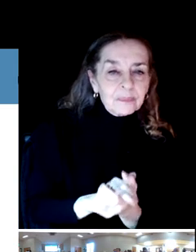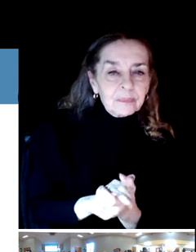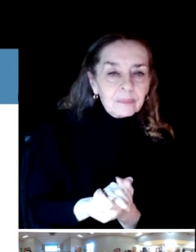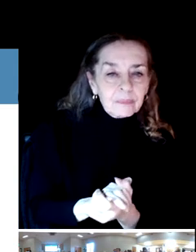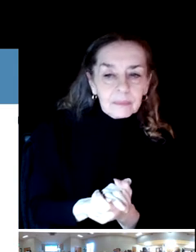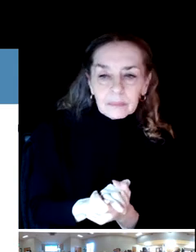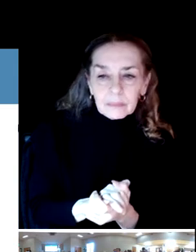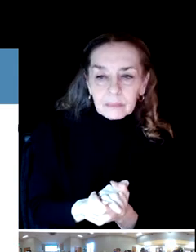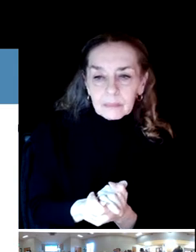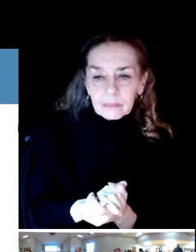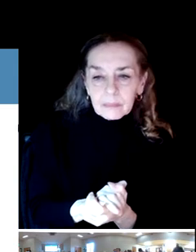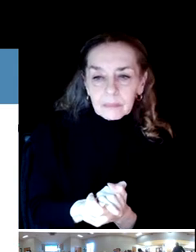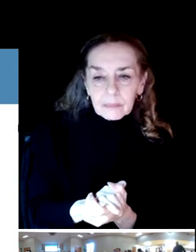That will take place in June.